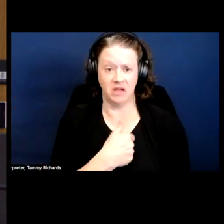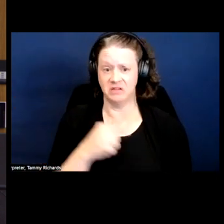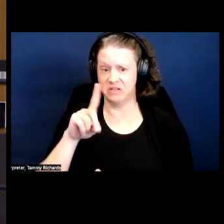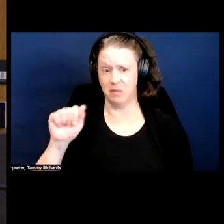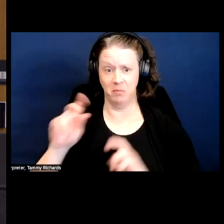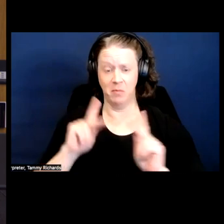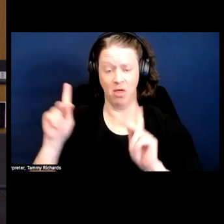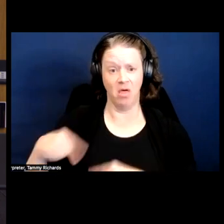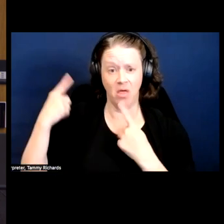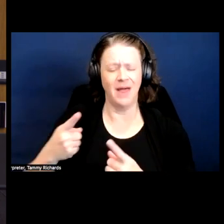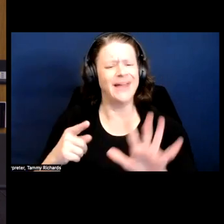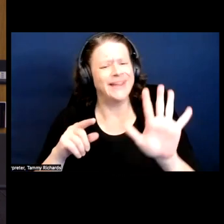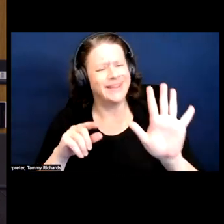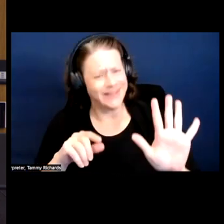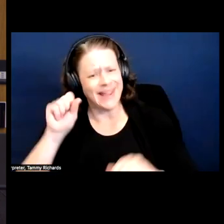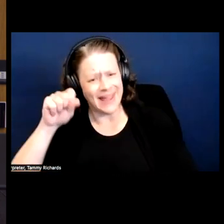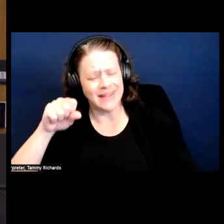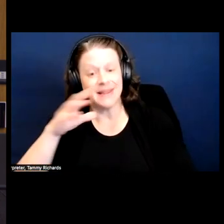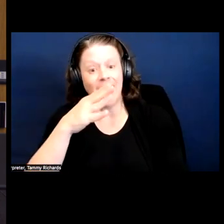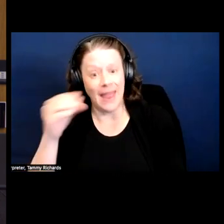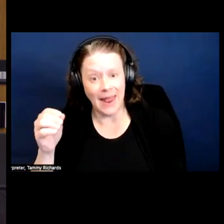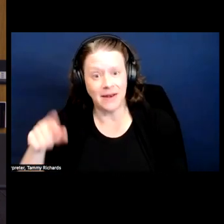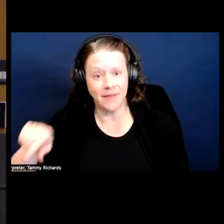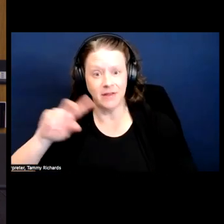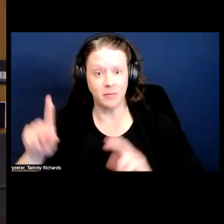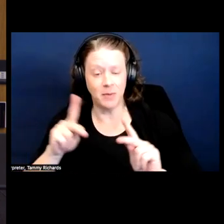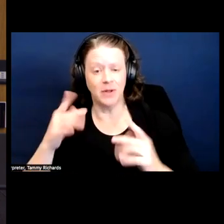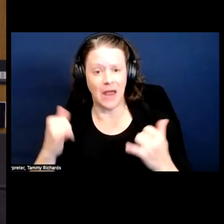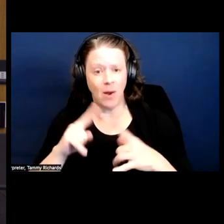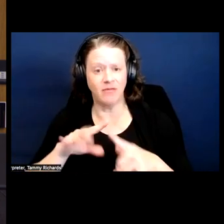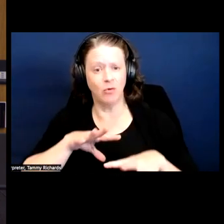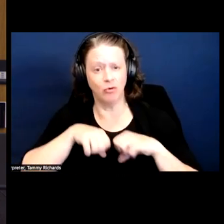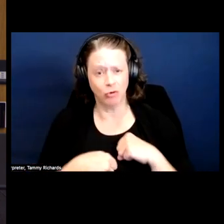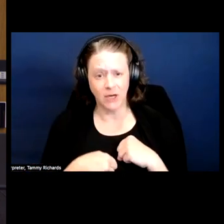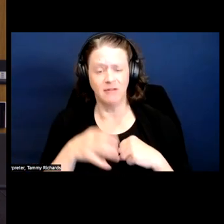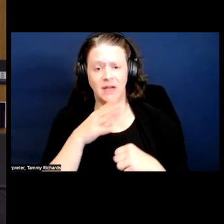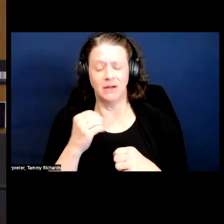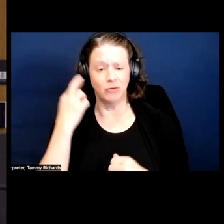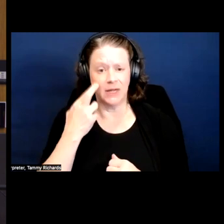Yes, yes, and... these people have to go through their process and I think we're in a moment